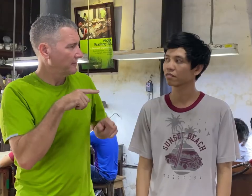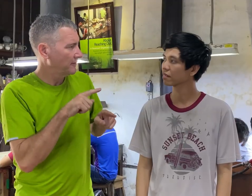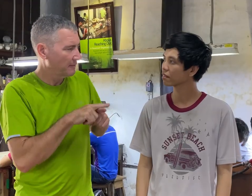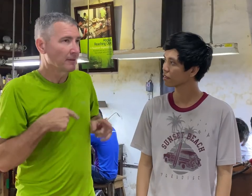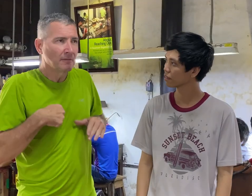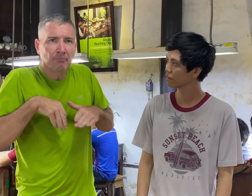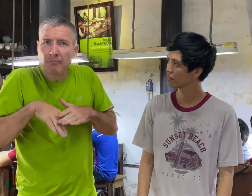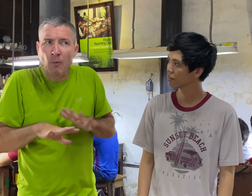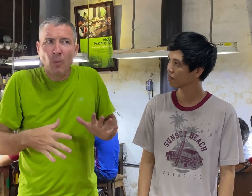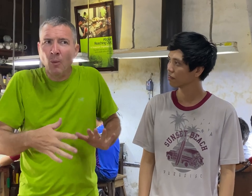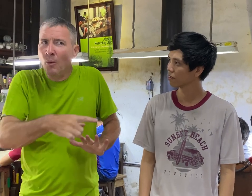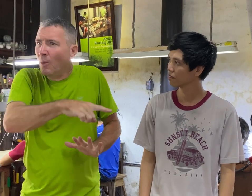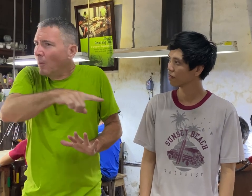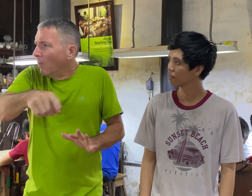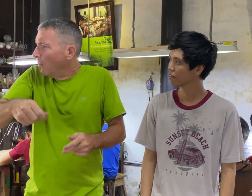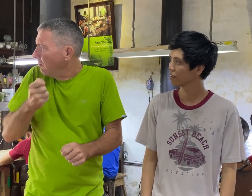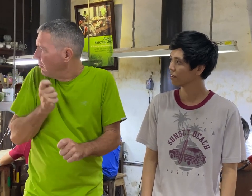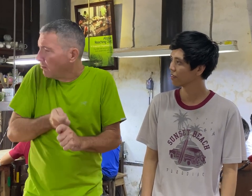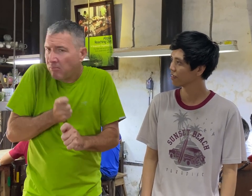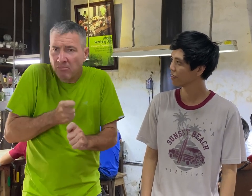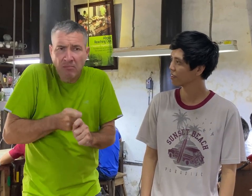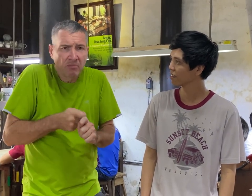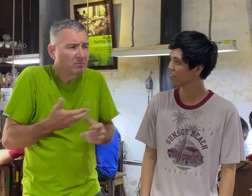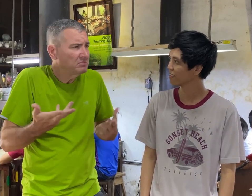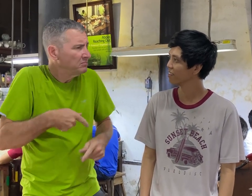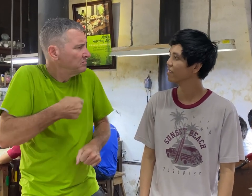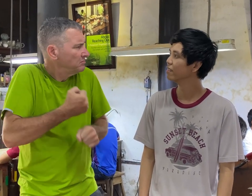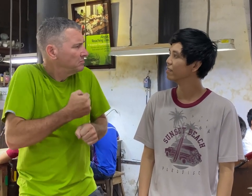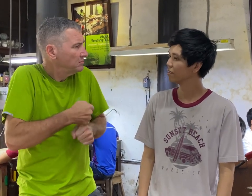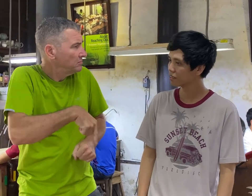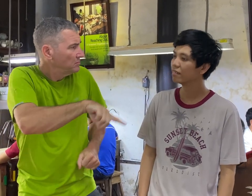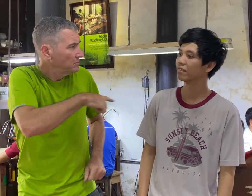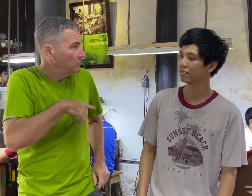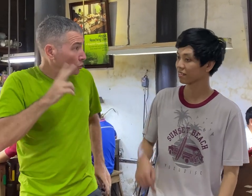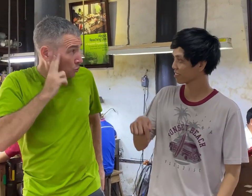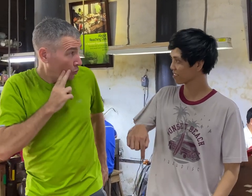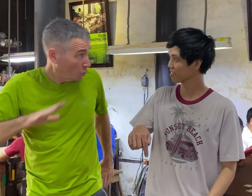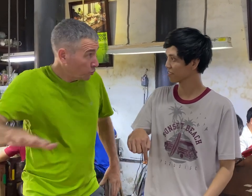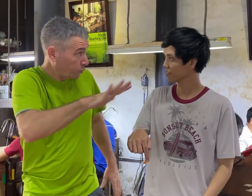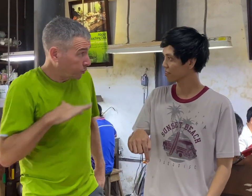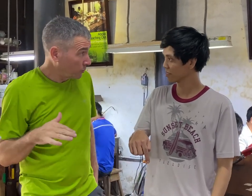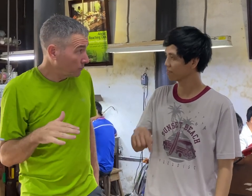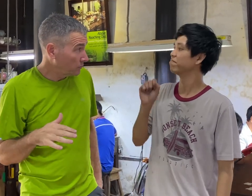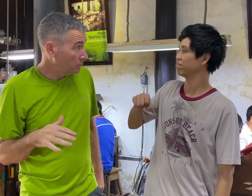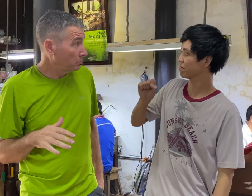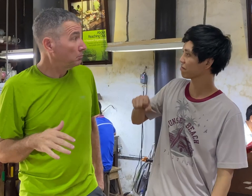I'm impressed when I entered here. What are they doing? Are they all Deaf?